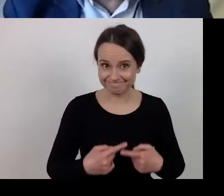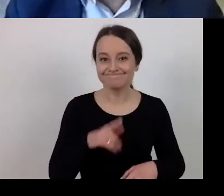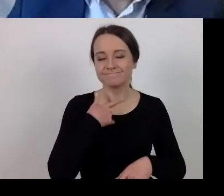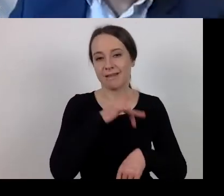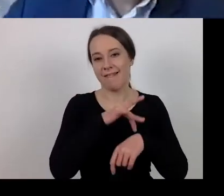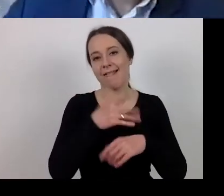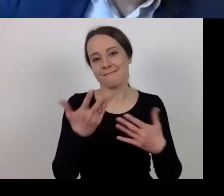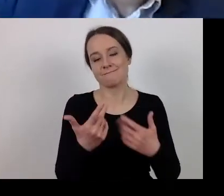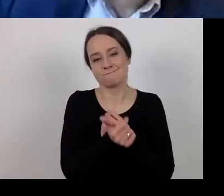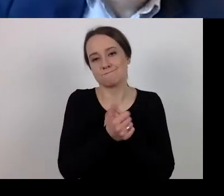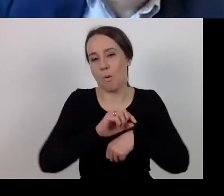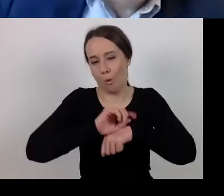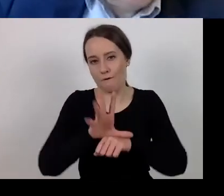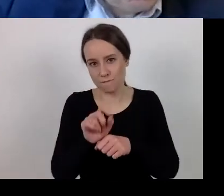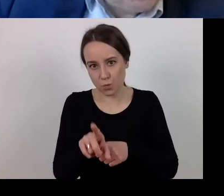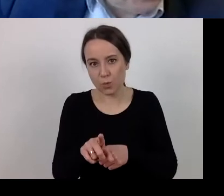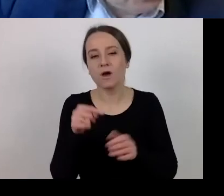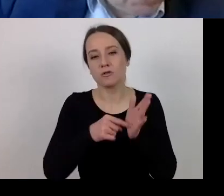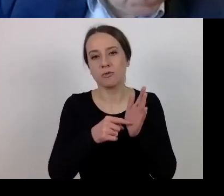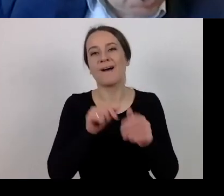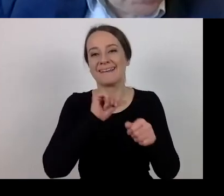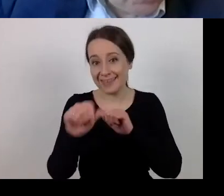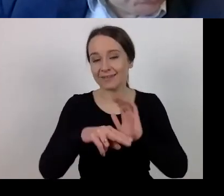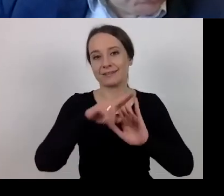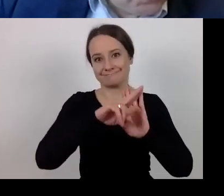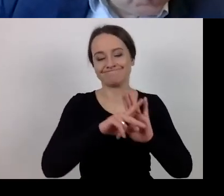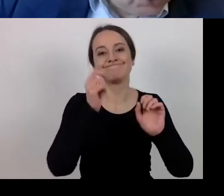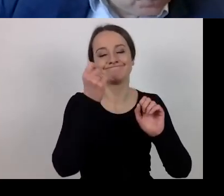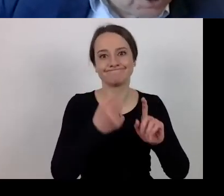In part, the guidelines are suspended,